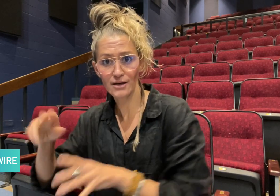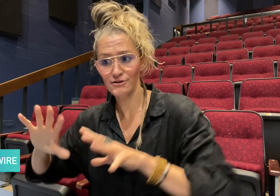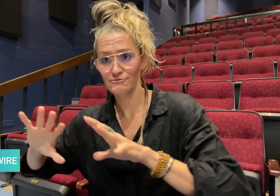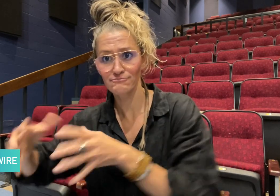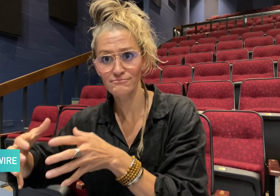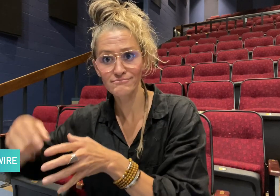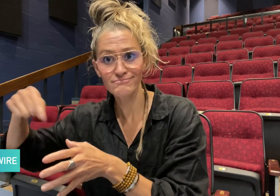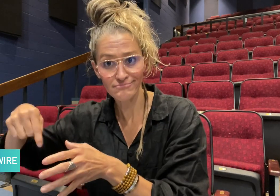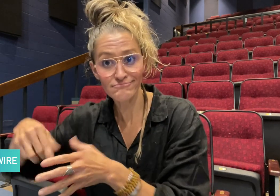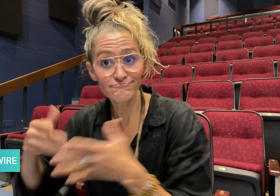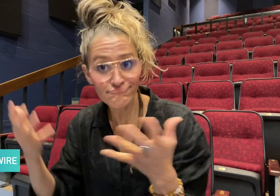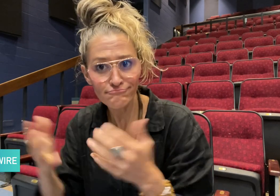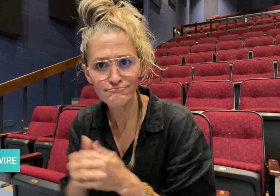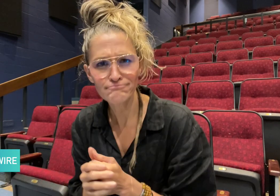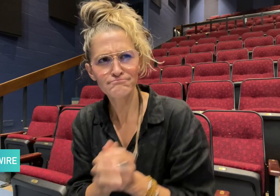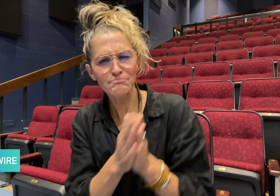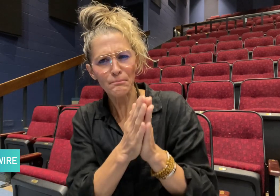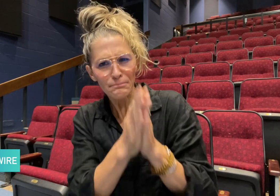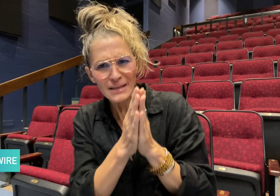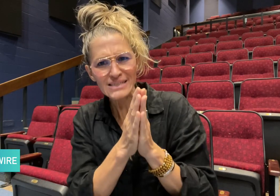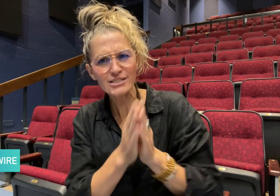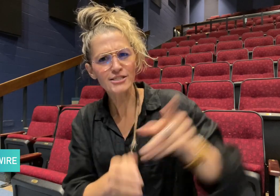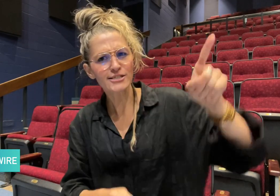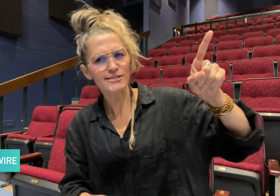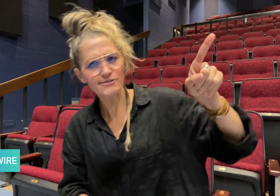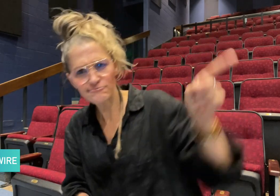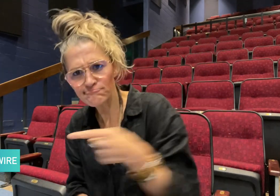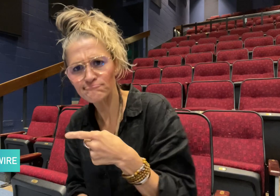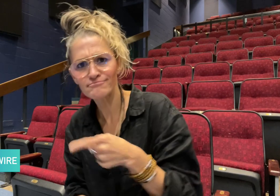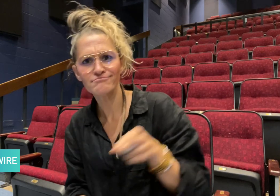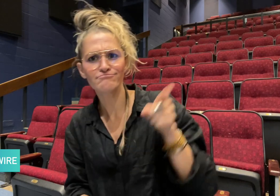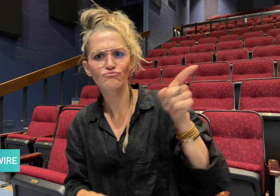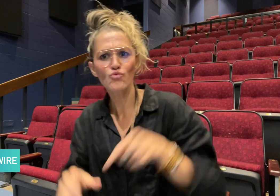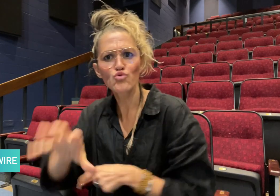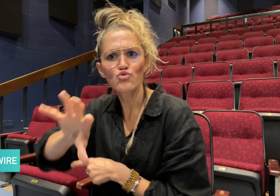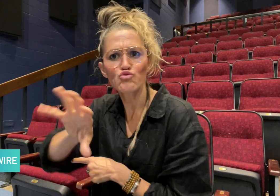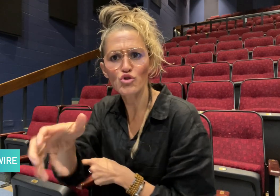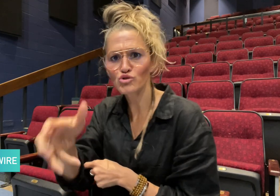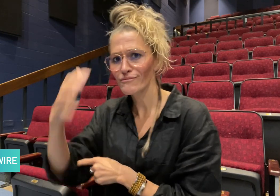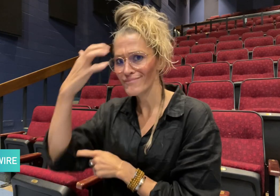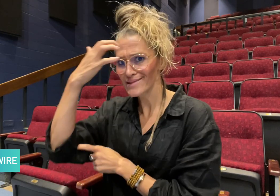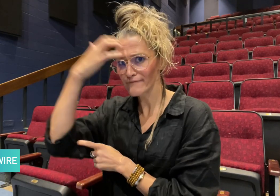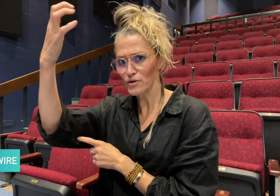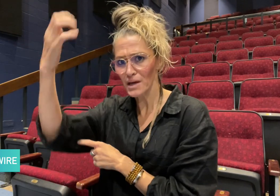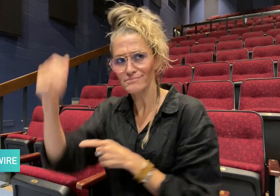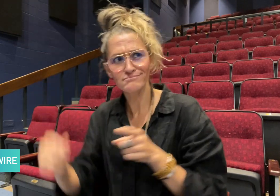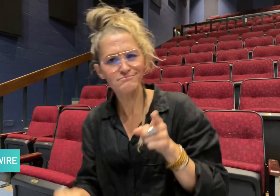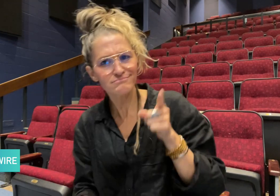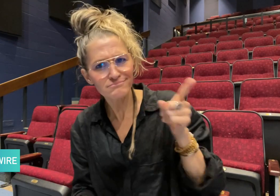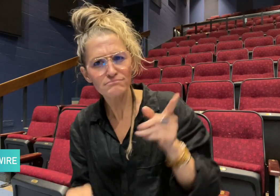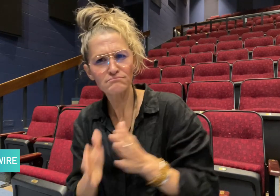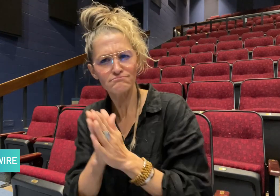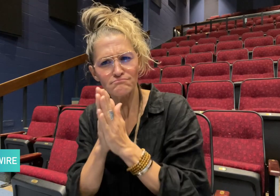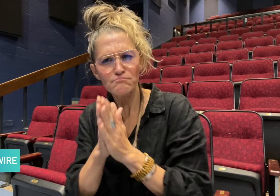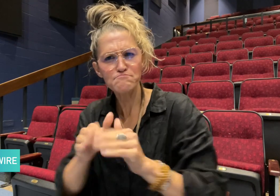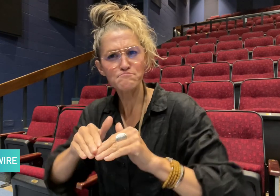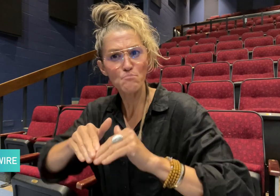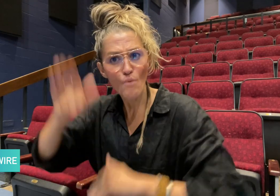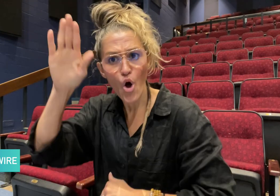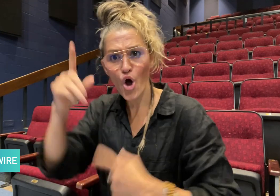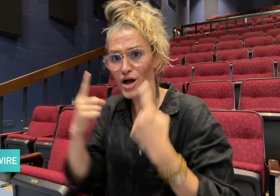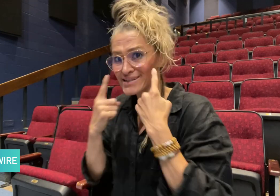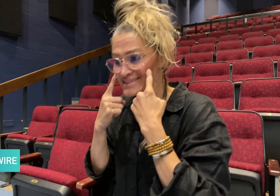more recognition from the Federal Government (FG)